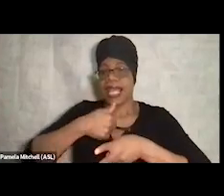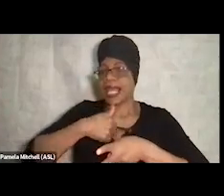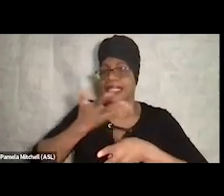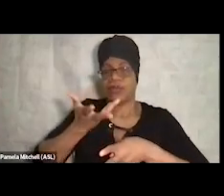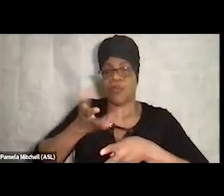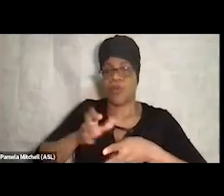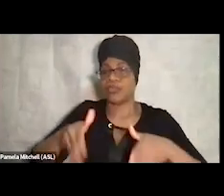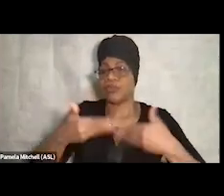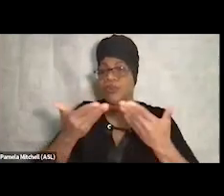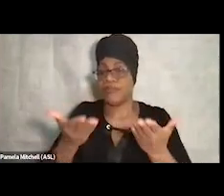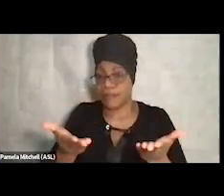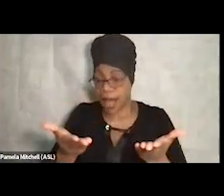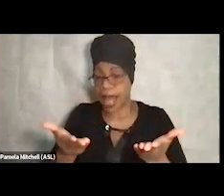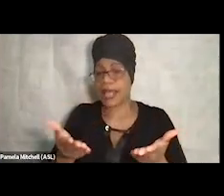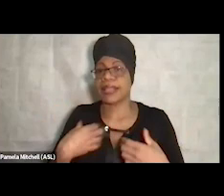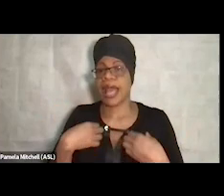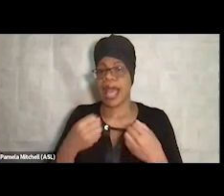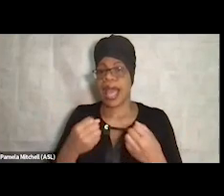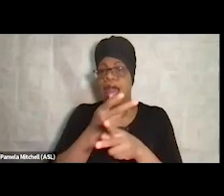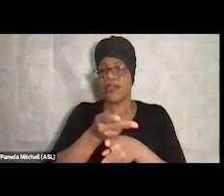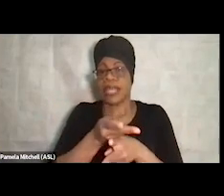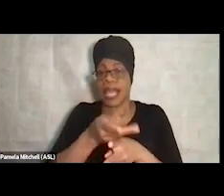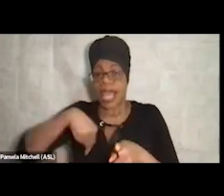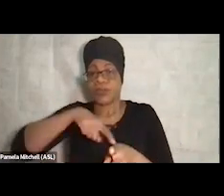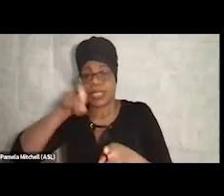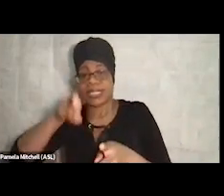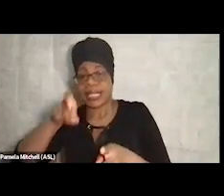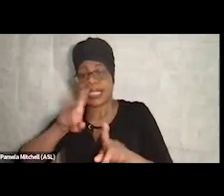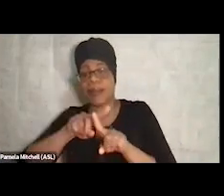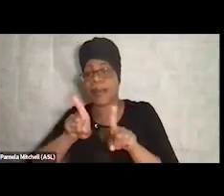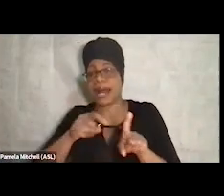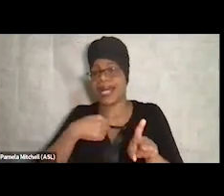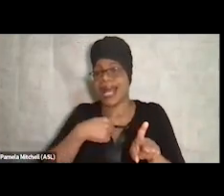We needed to provide healthcare onsite, but I didn't feel like I wanted to establish